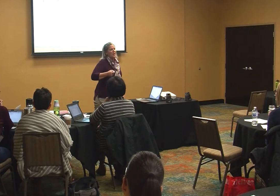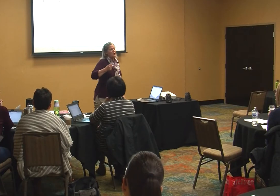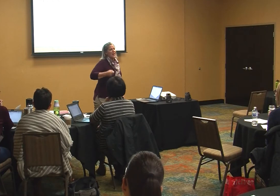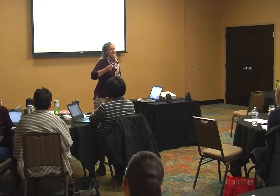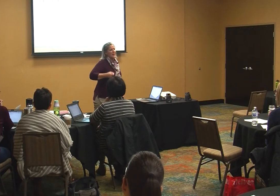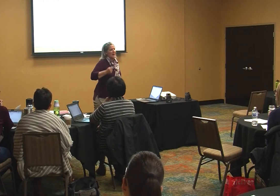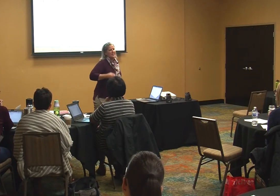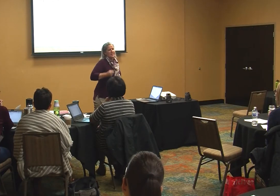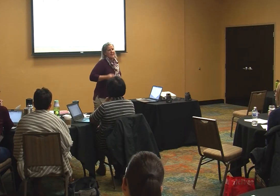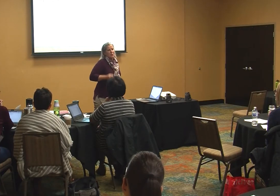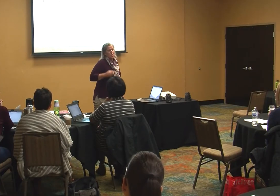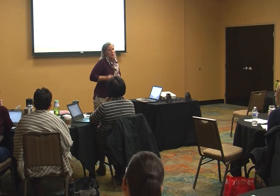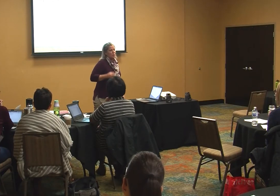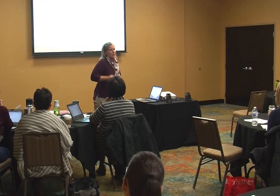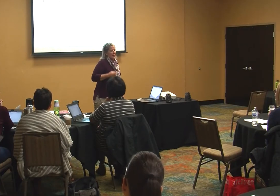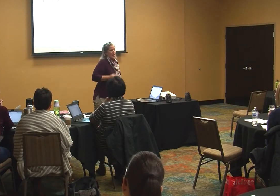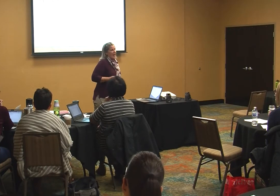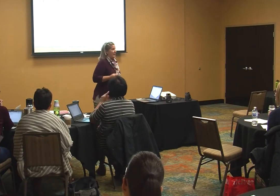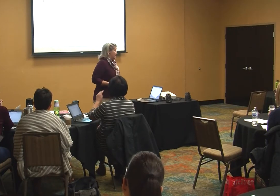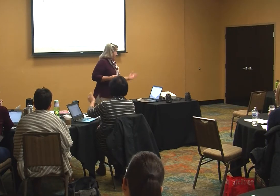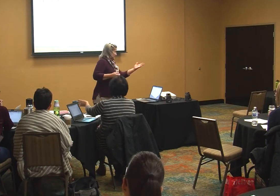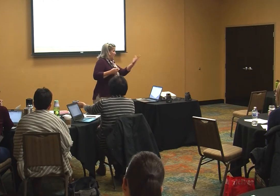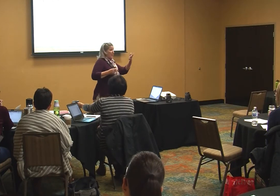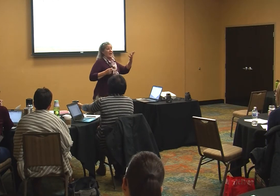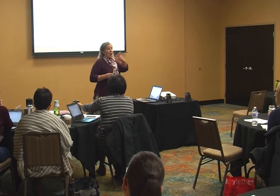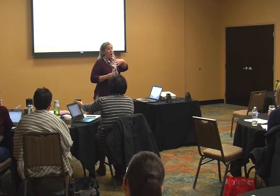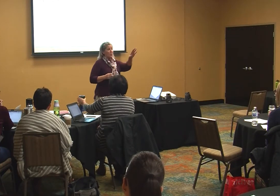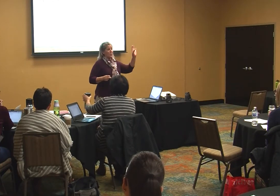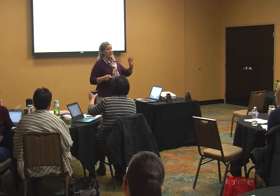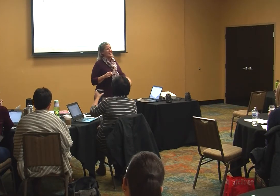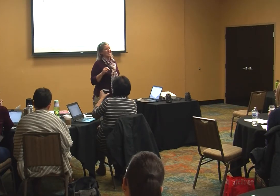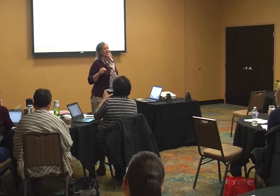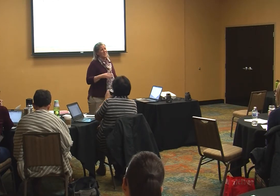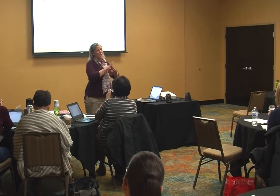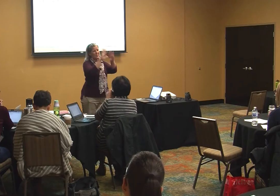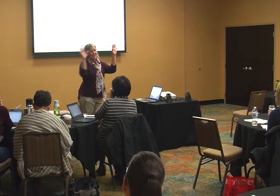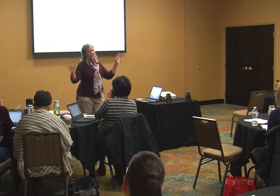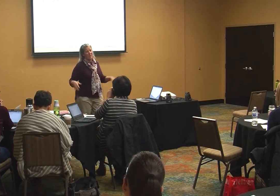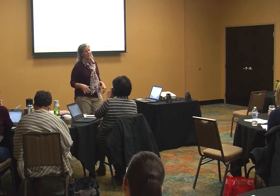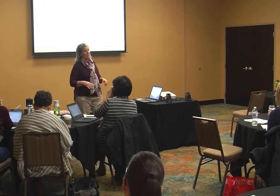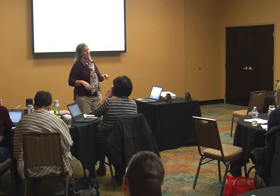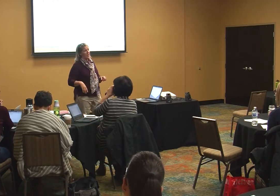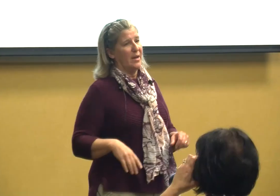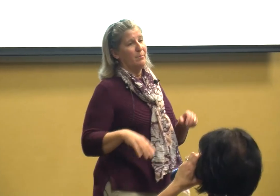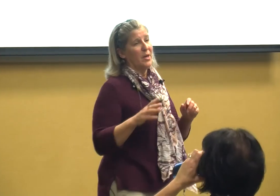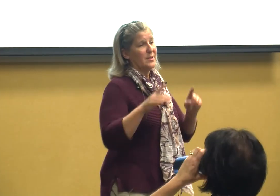things and as a teacher and as a SLP all when I say teacher I mean all of you okay because